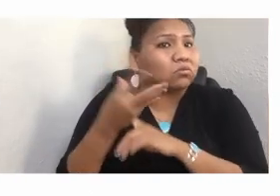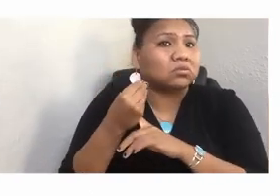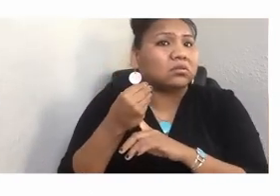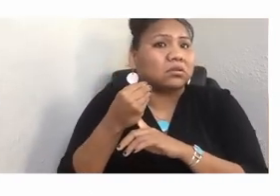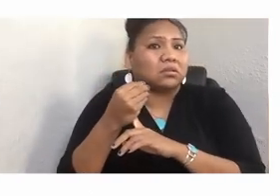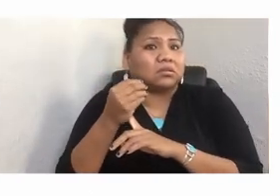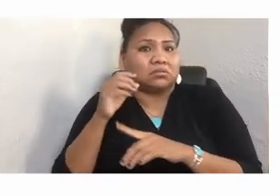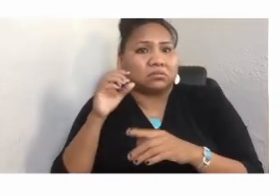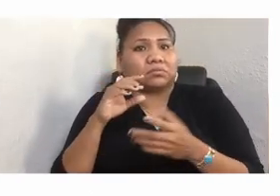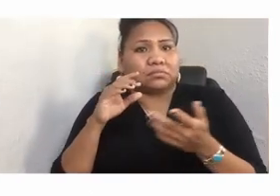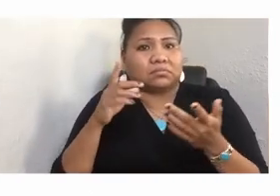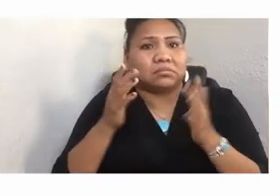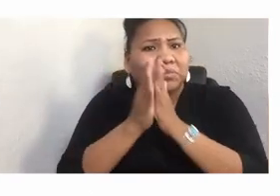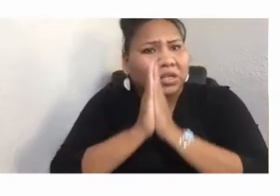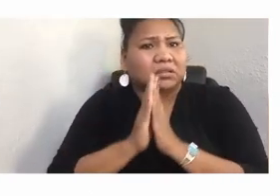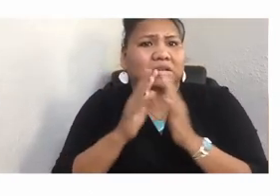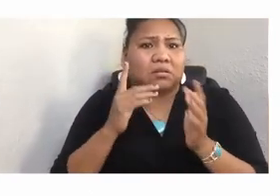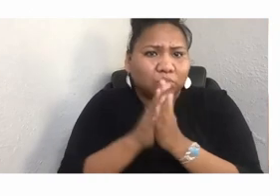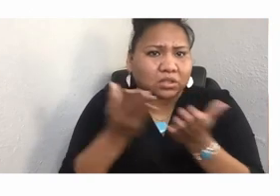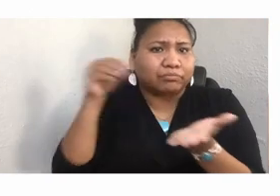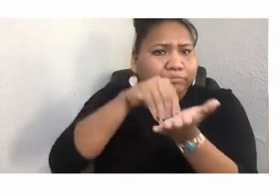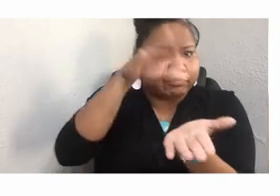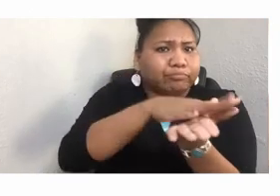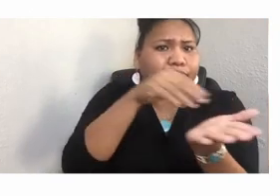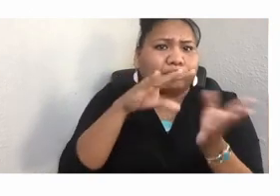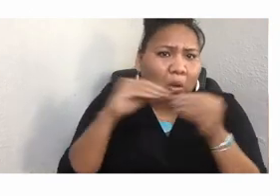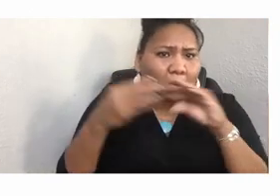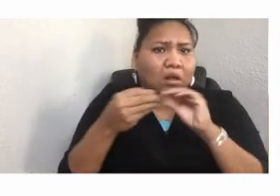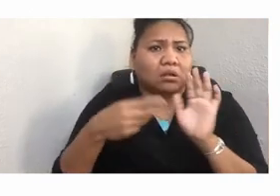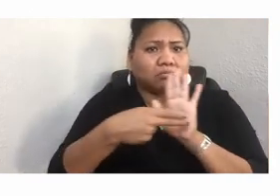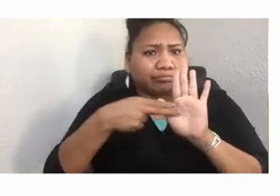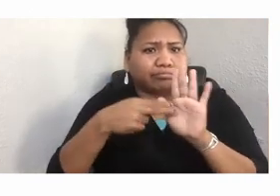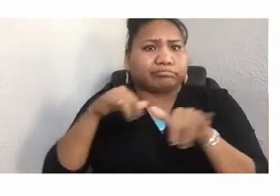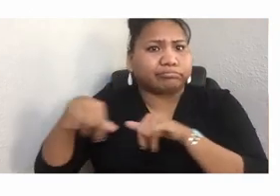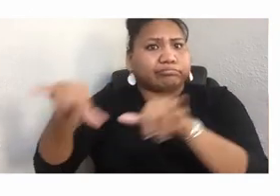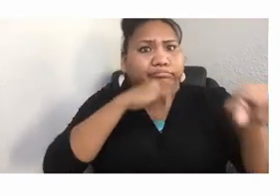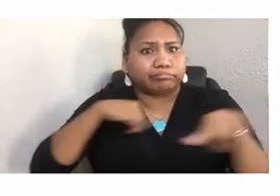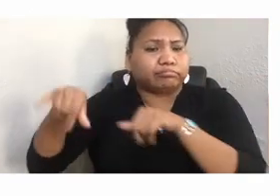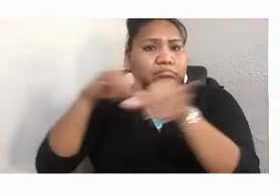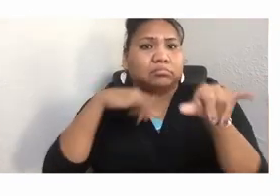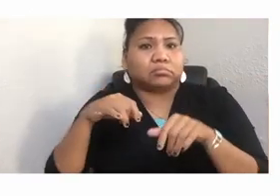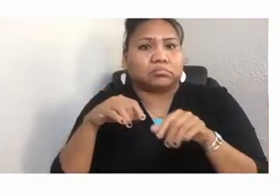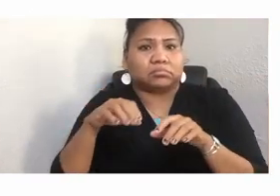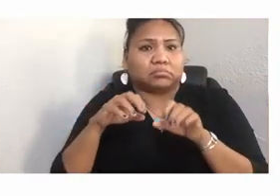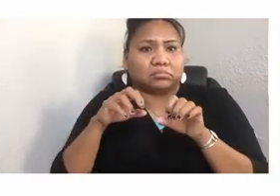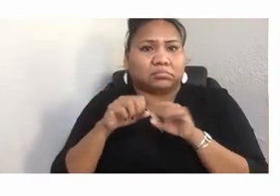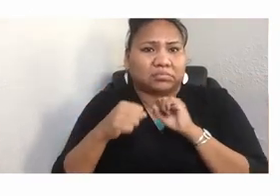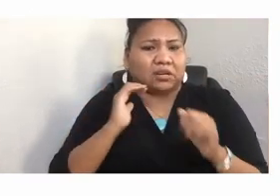The stereotypes are damaging our bodies, stealing our children's minds, and the majority